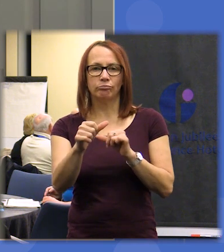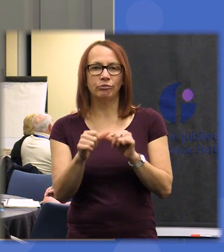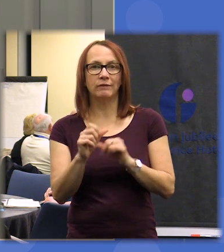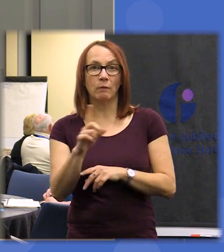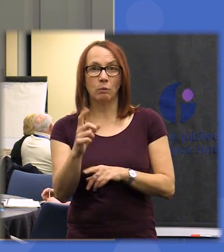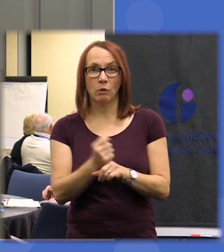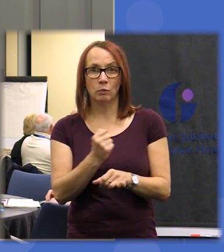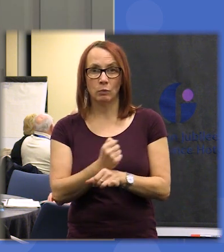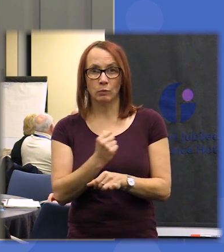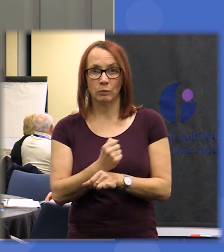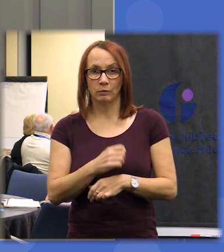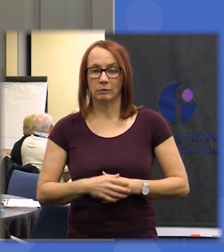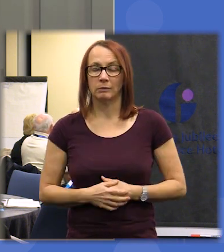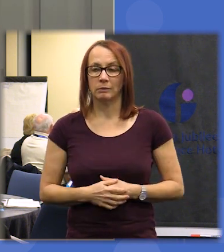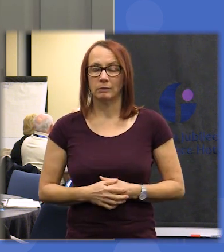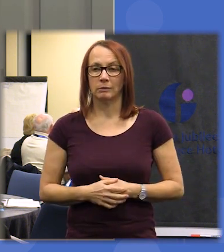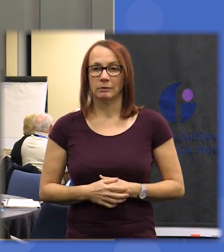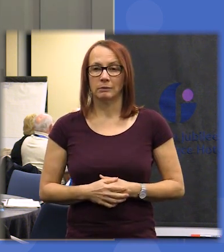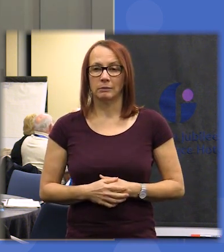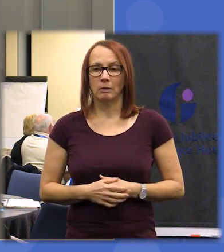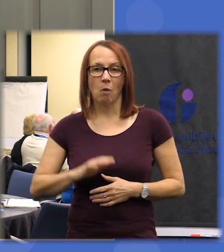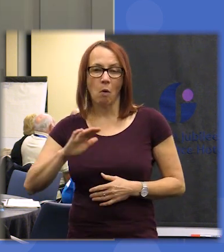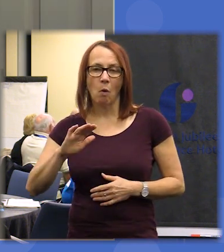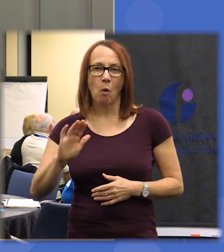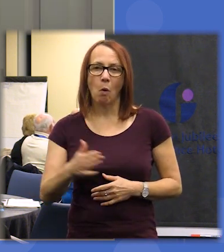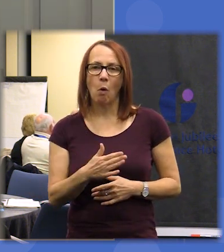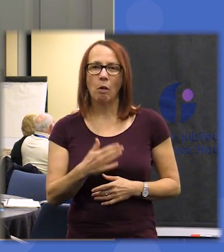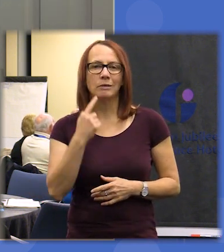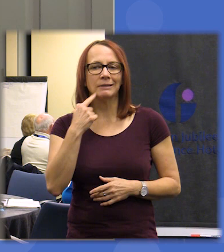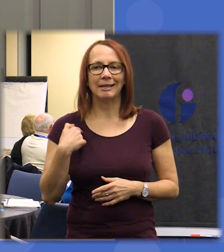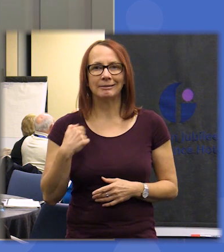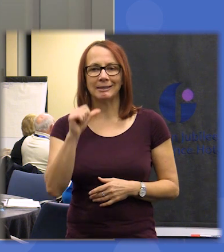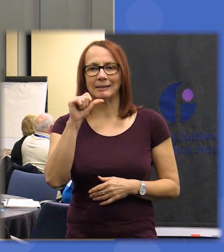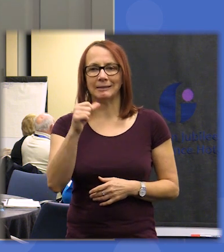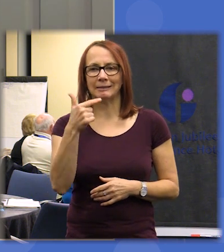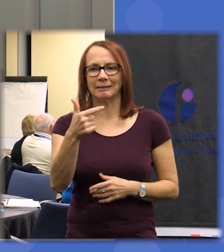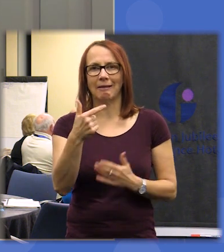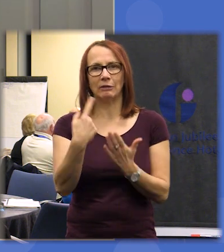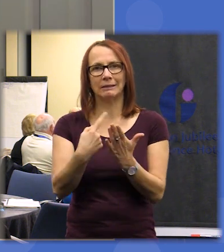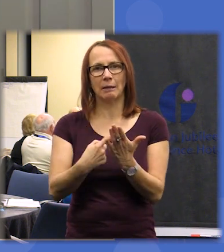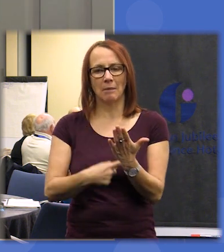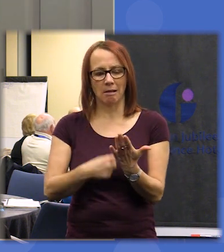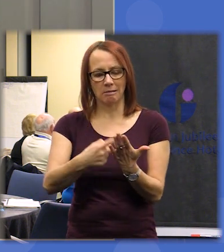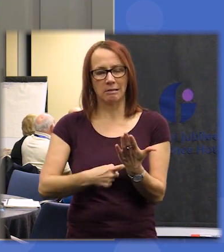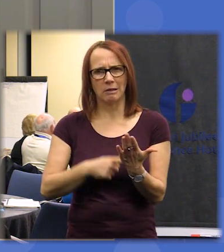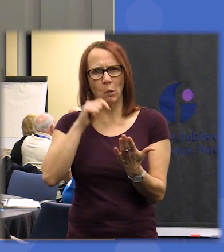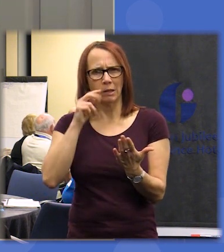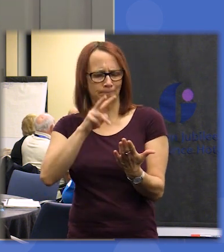we're going to be revisiting all the statements that came out of yesterday that's going to be the first part of the session and then what we're going to be